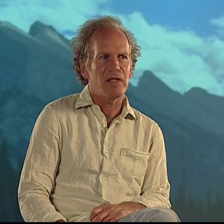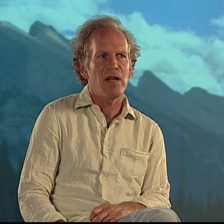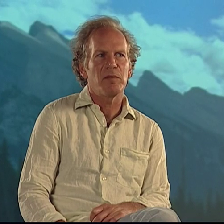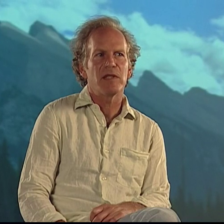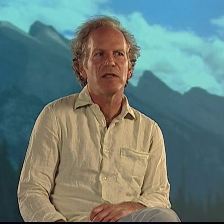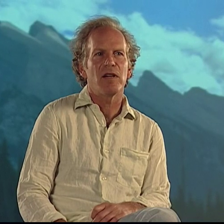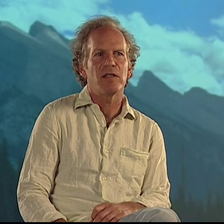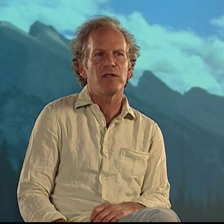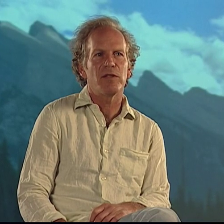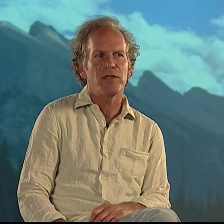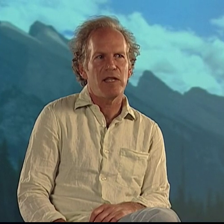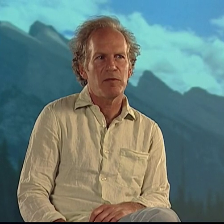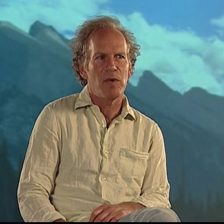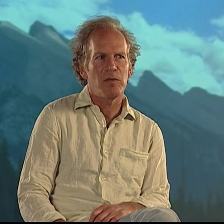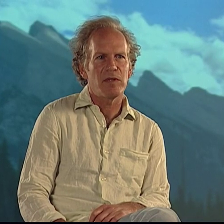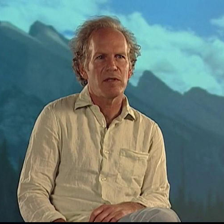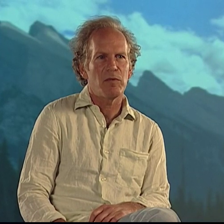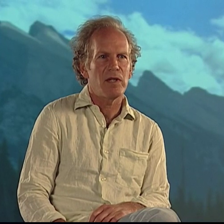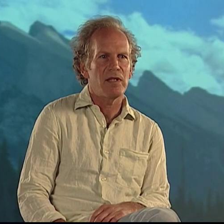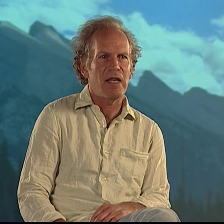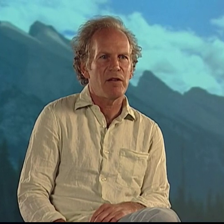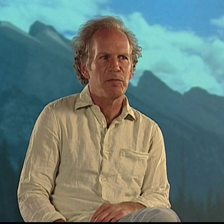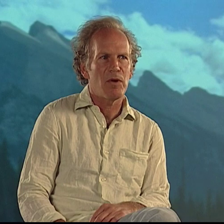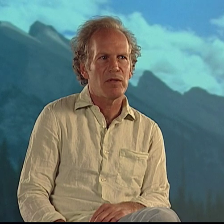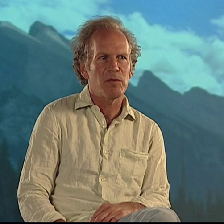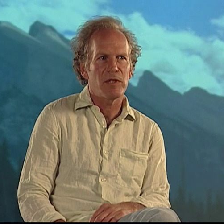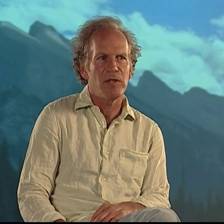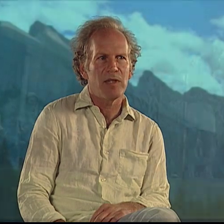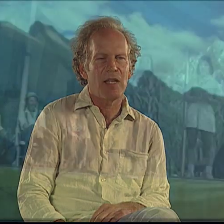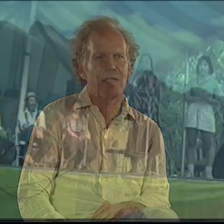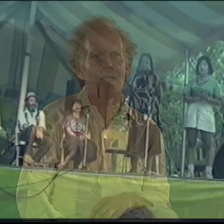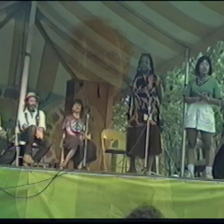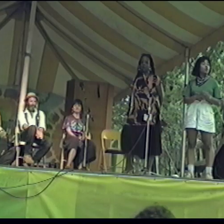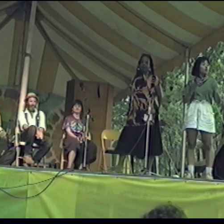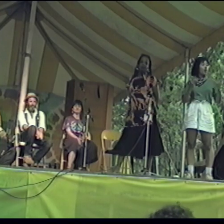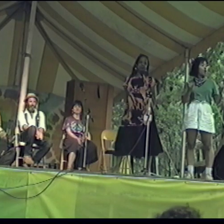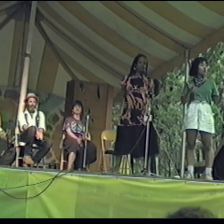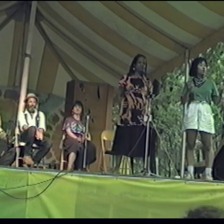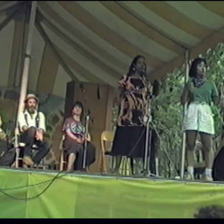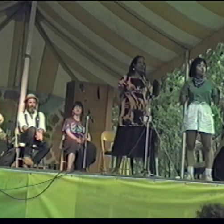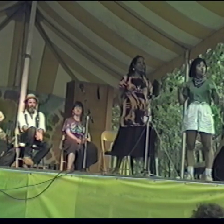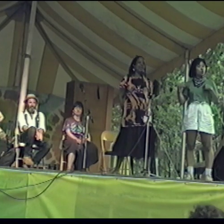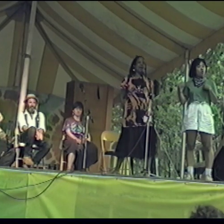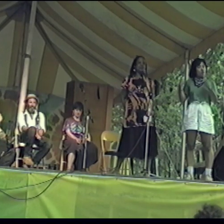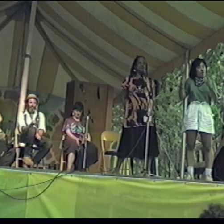and start sort of seeing what the hearing poets were doing, and not just sitting there reading pieces of paper,